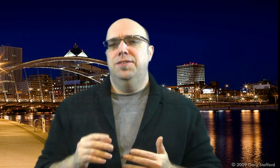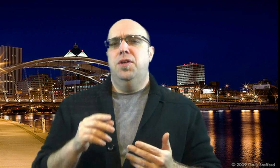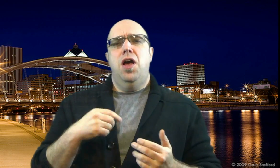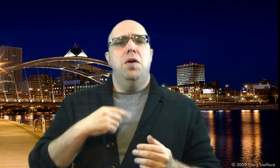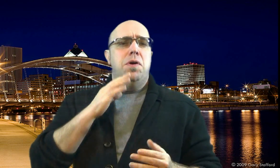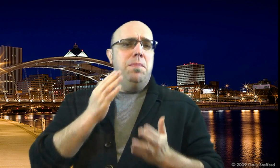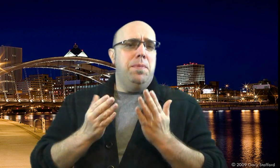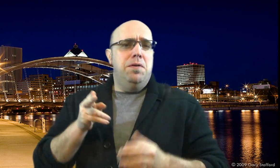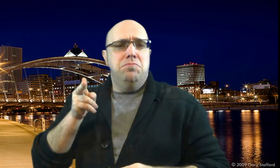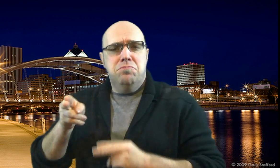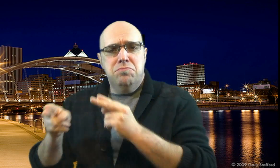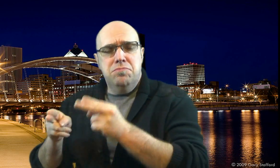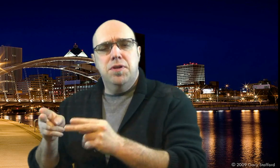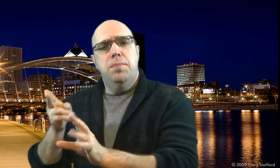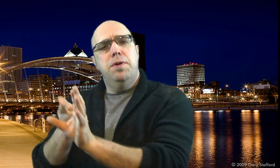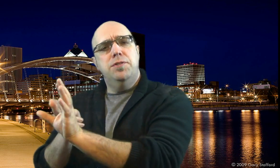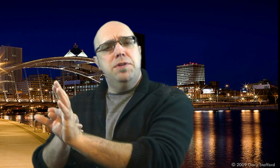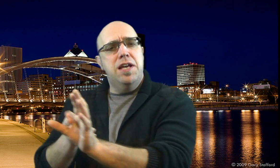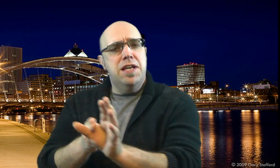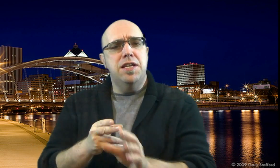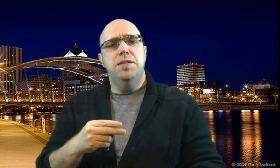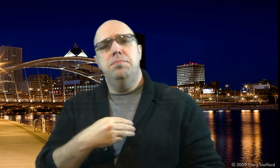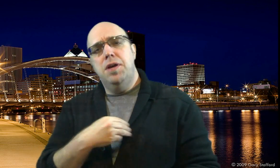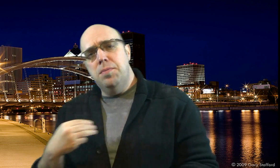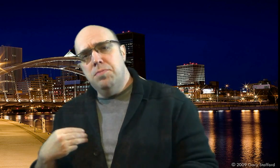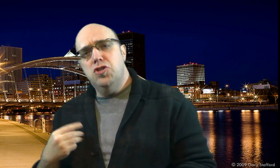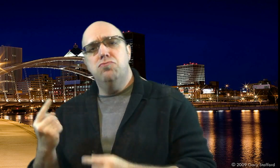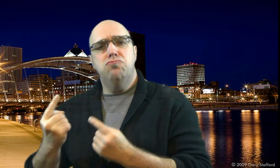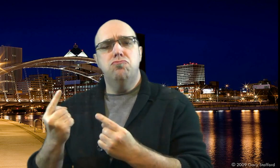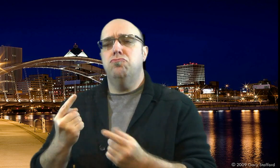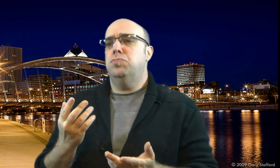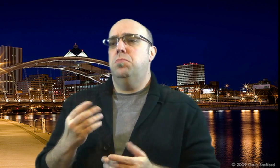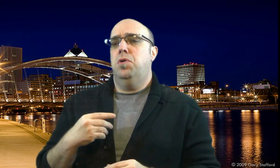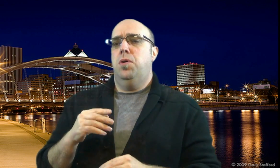I might be participating with other roles as member or something related.